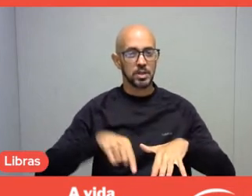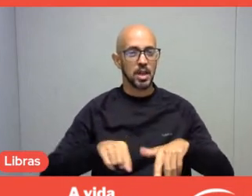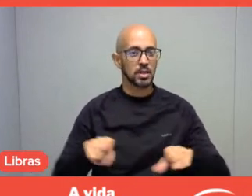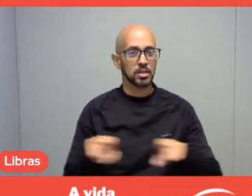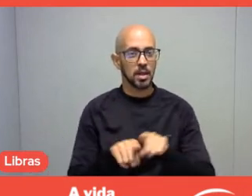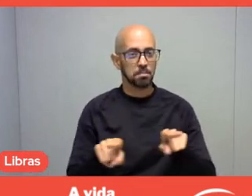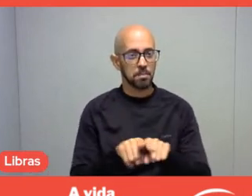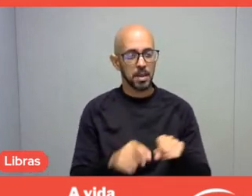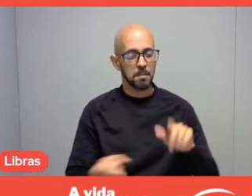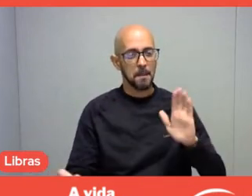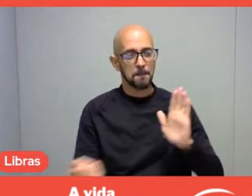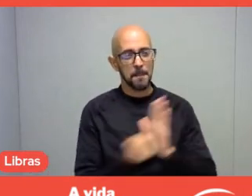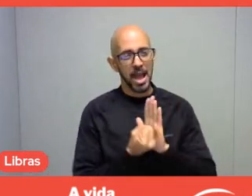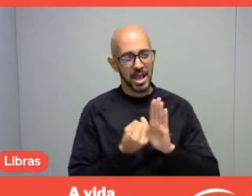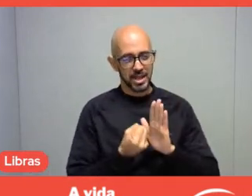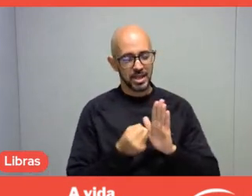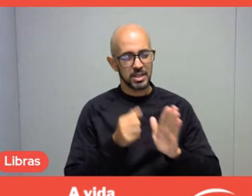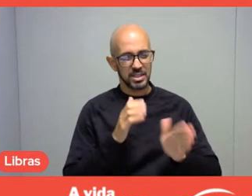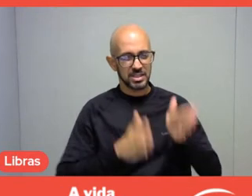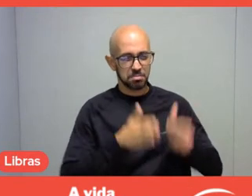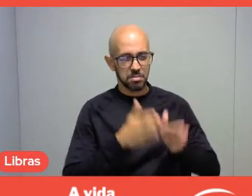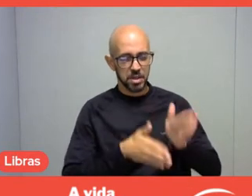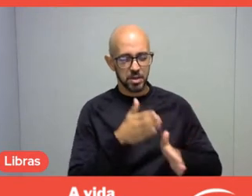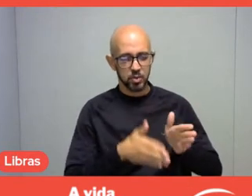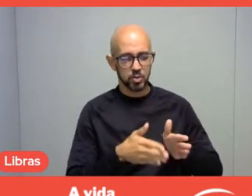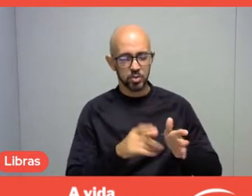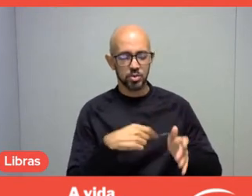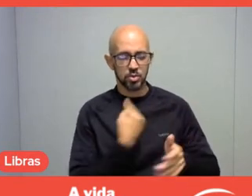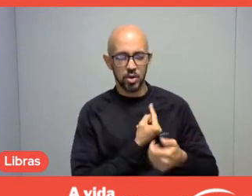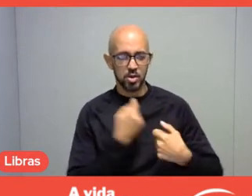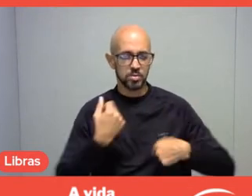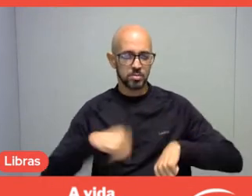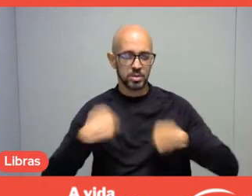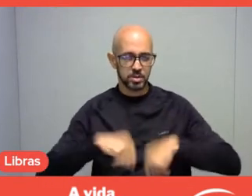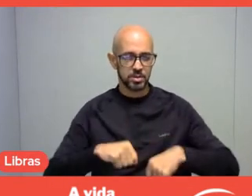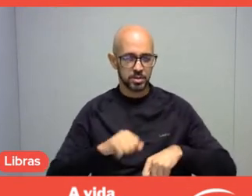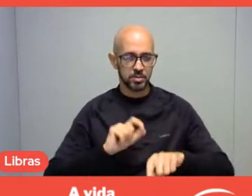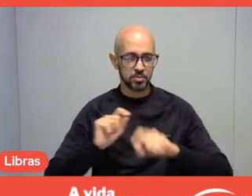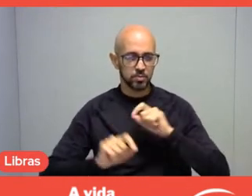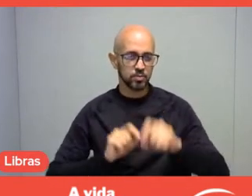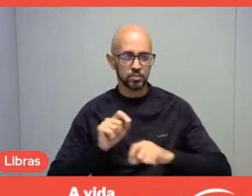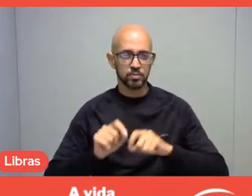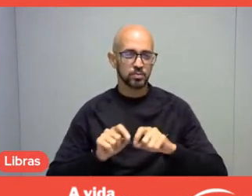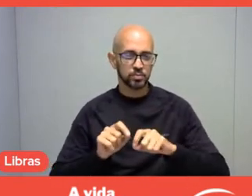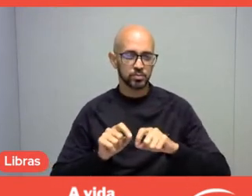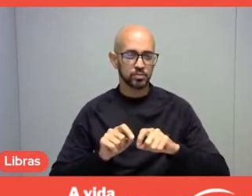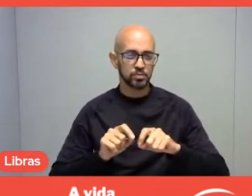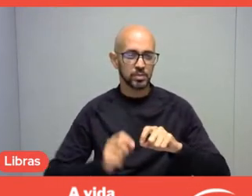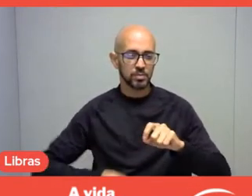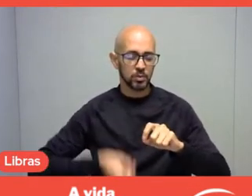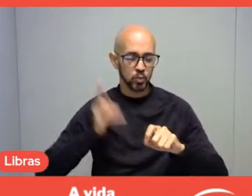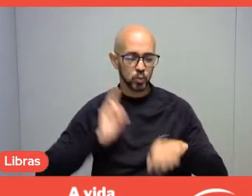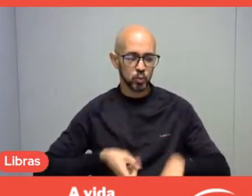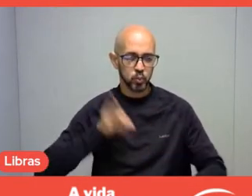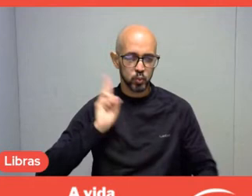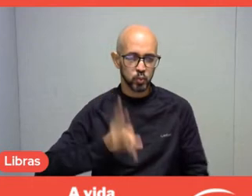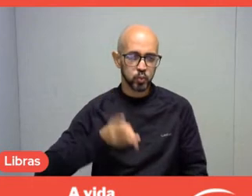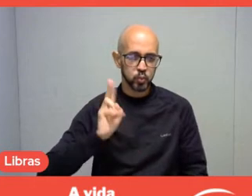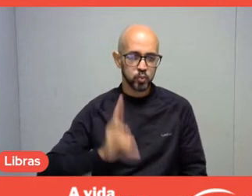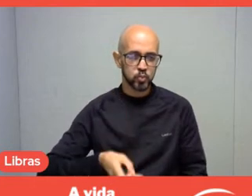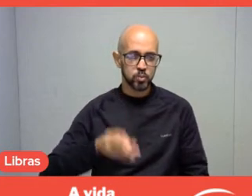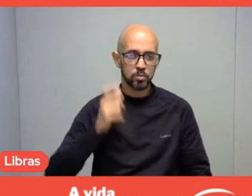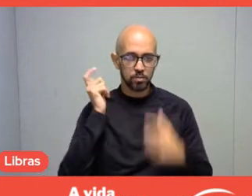which we need to be constantly concerned about and reflecting on,